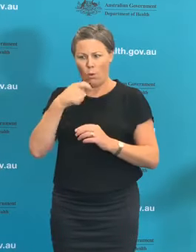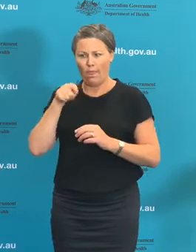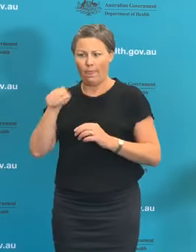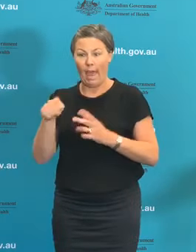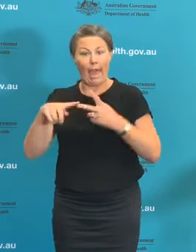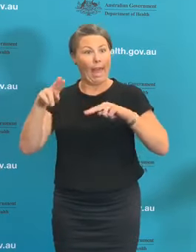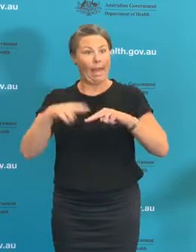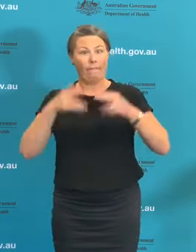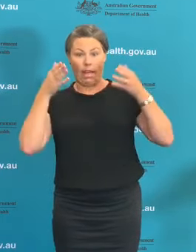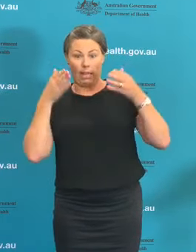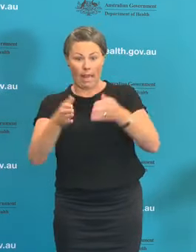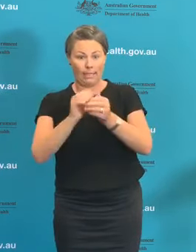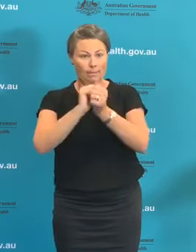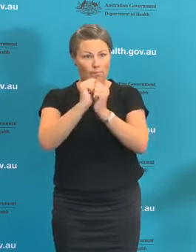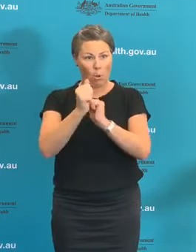How would they be assisted to apply those measures?